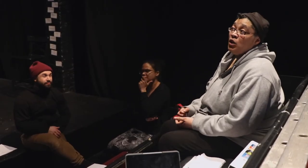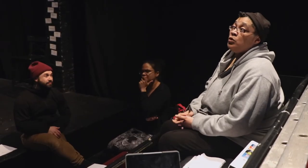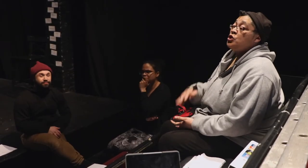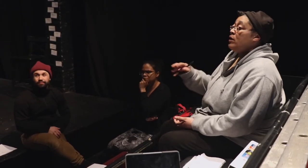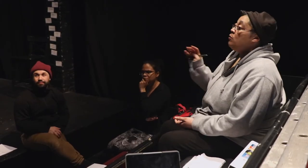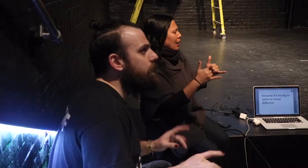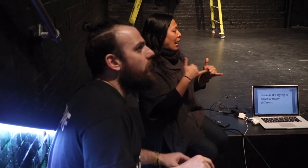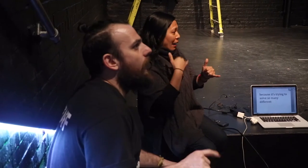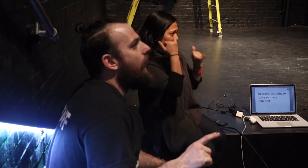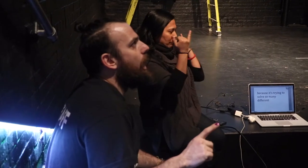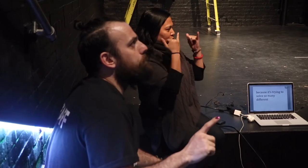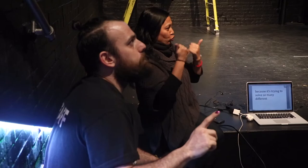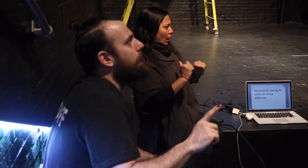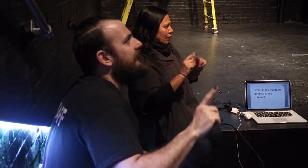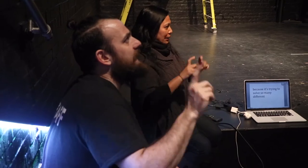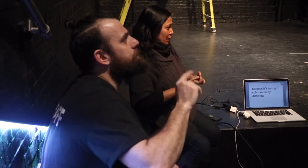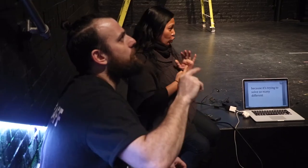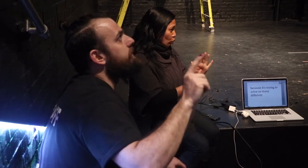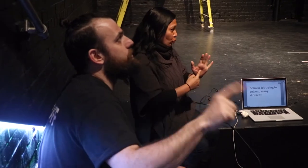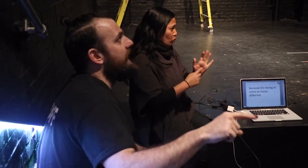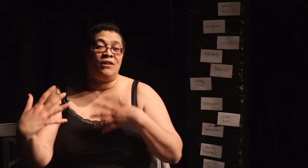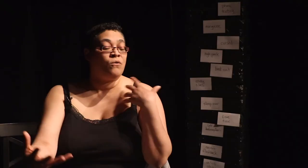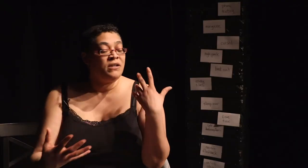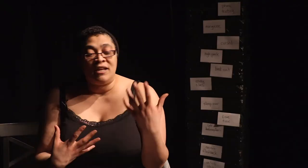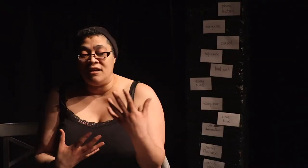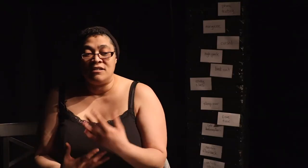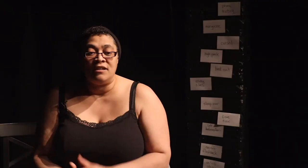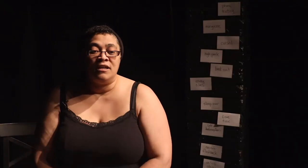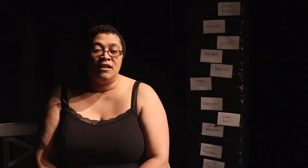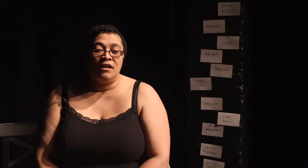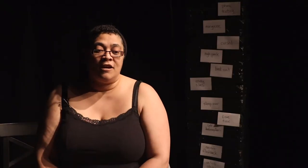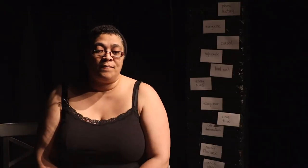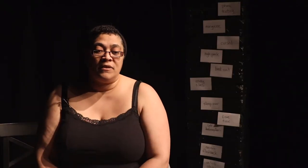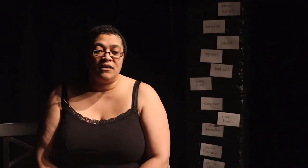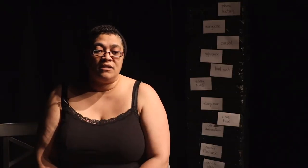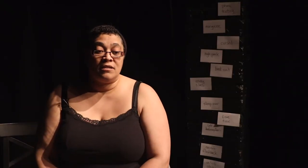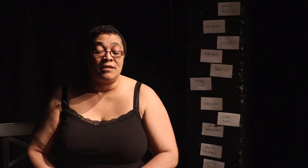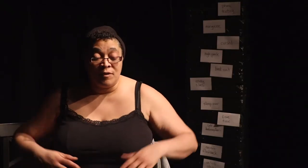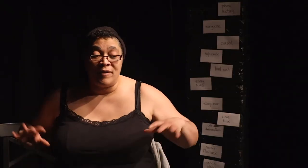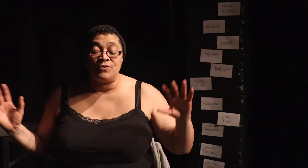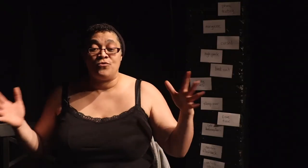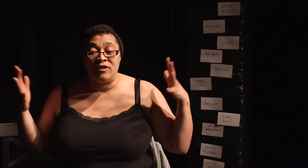Christopher adding some tech elements and Indrit and Bilal coordinating to to supplement the story with